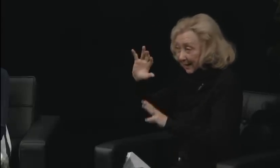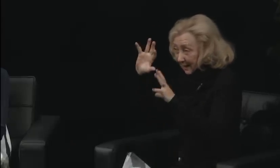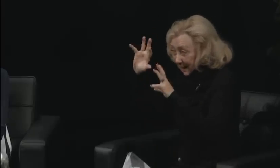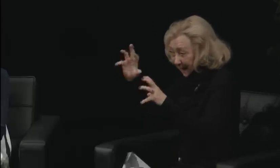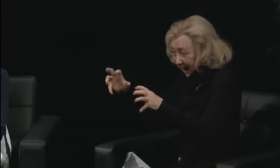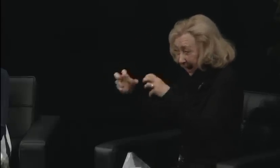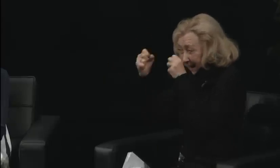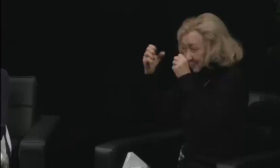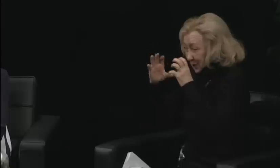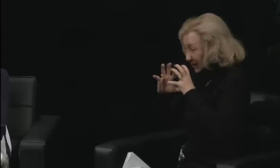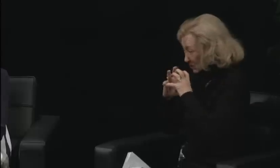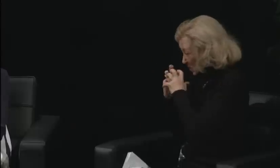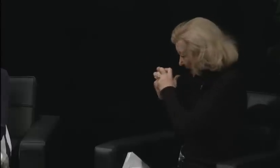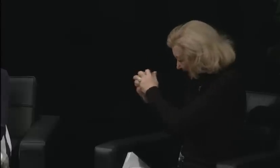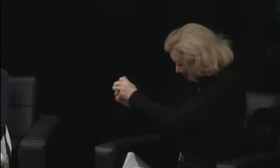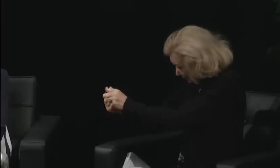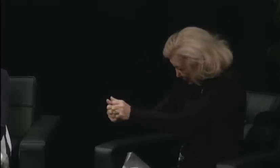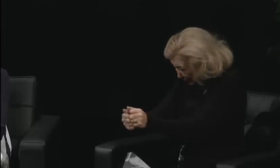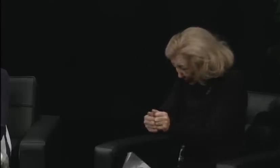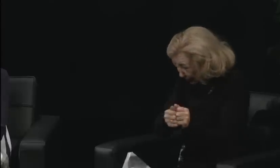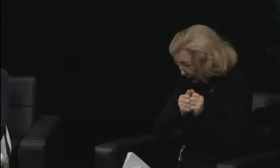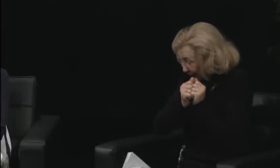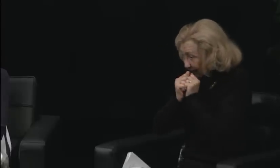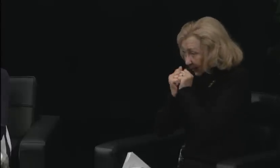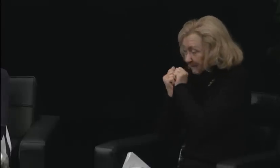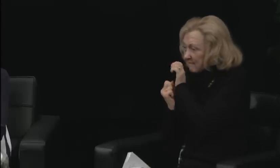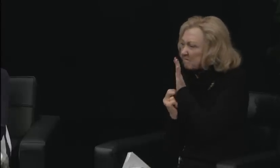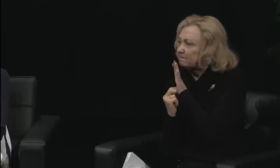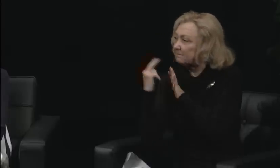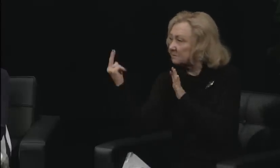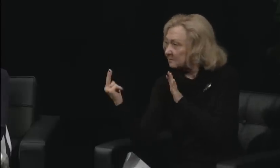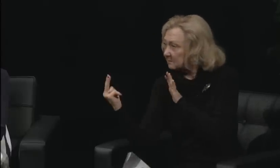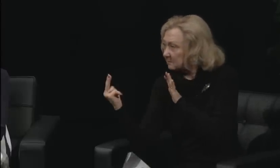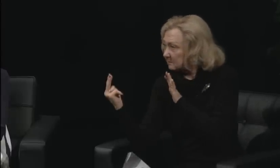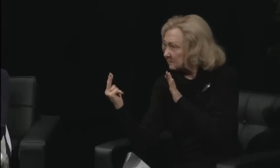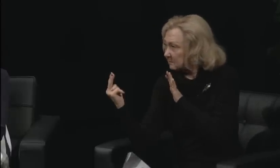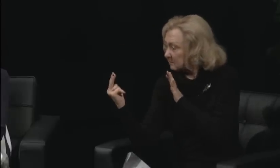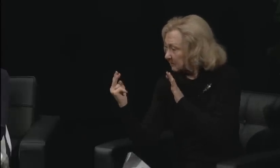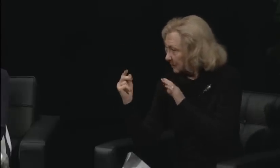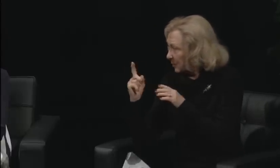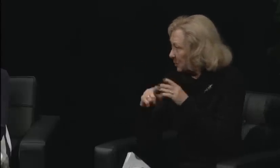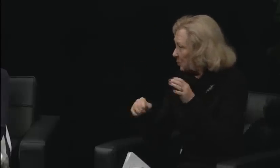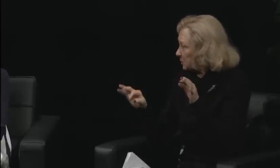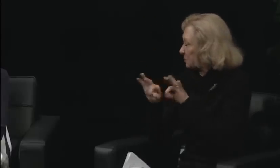He did participate in the march to the Capitol. He was watching everything that was happening at the time.